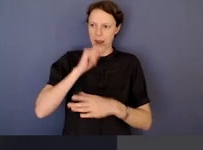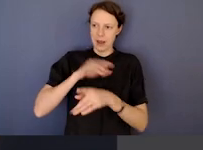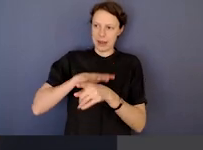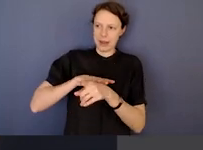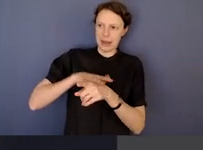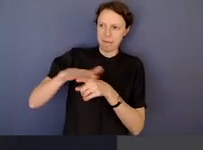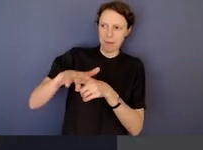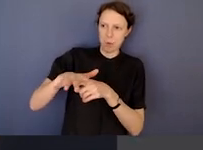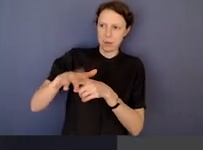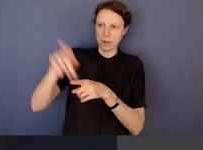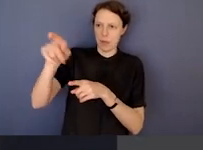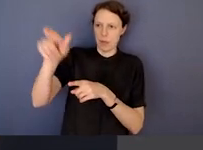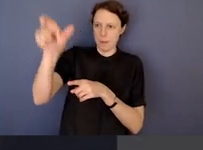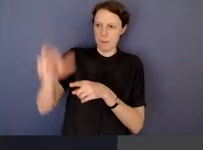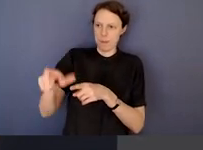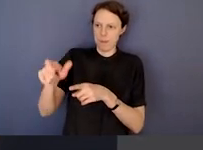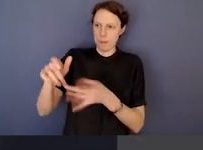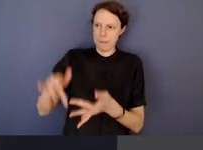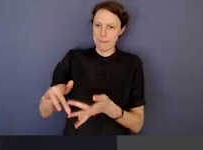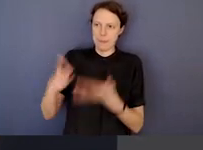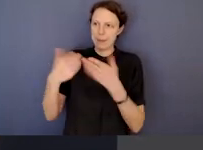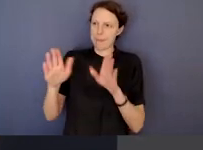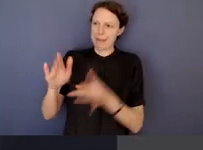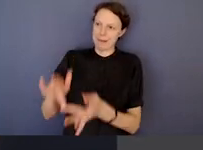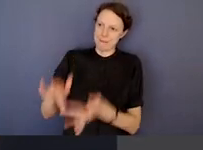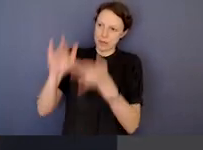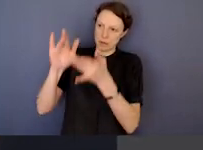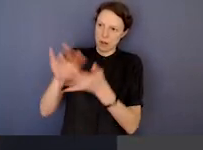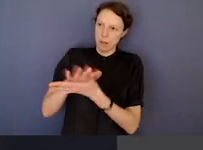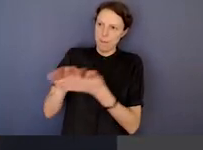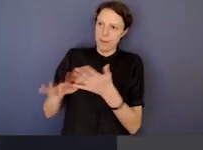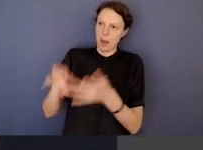discharge by a public official of the public officials functions.